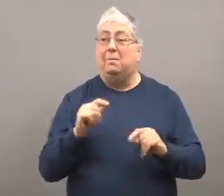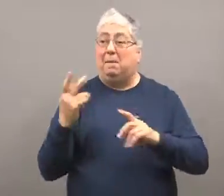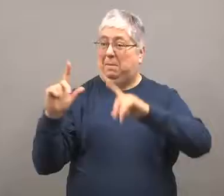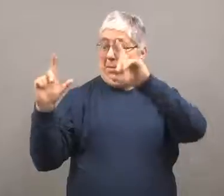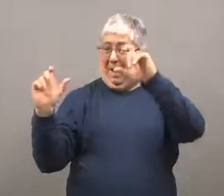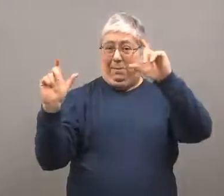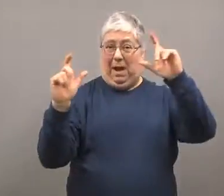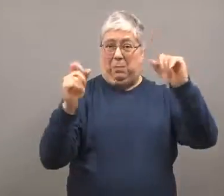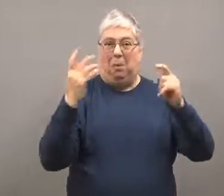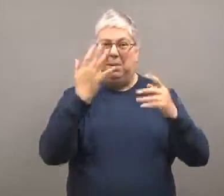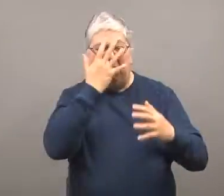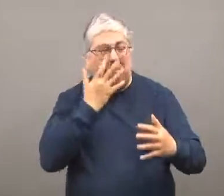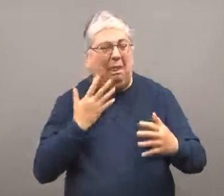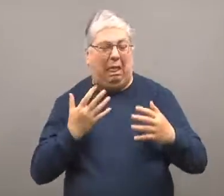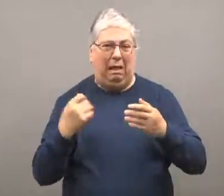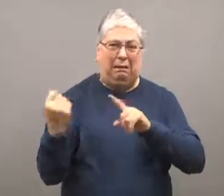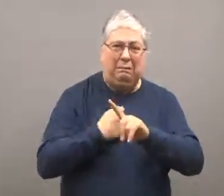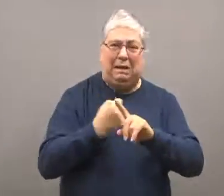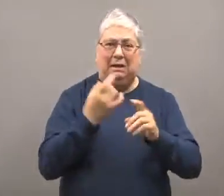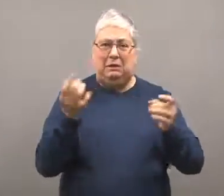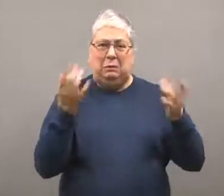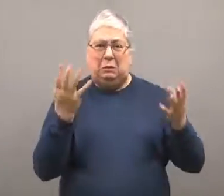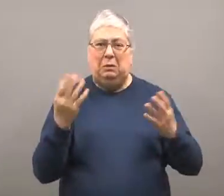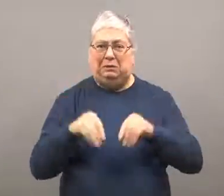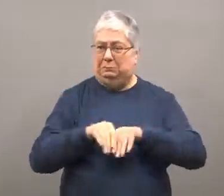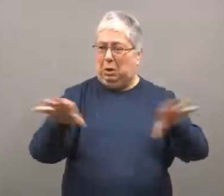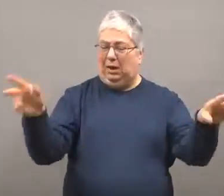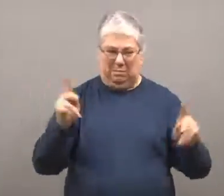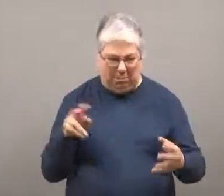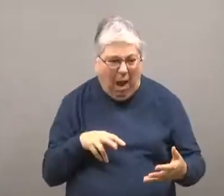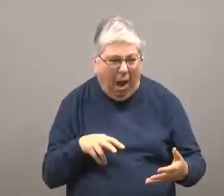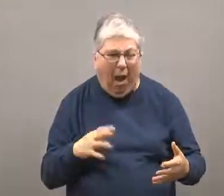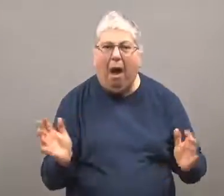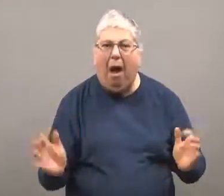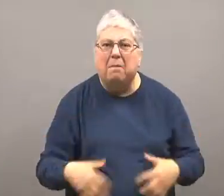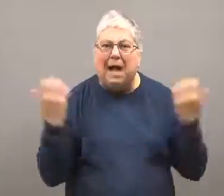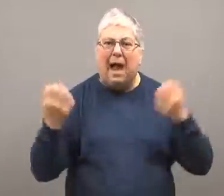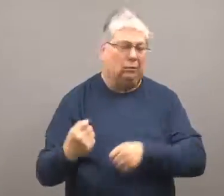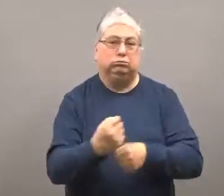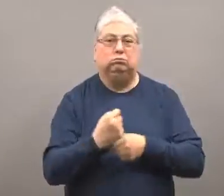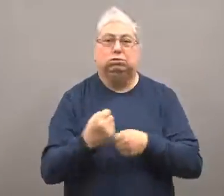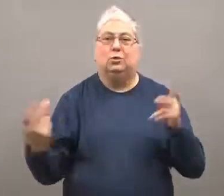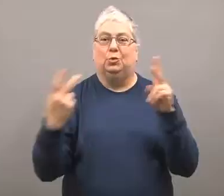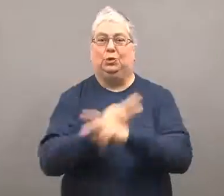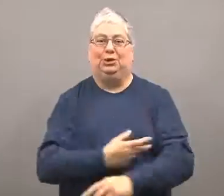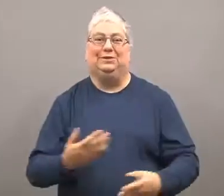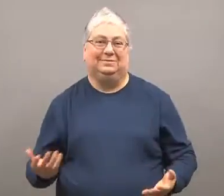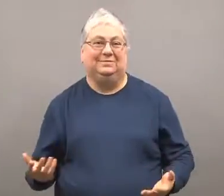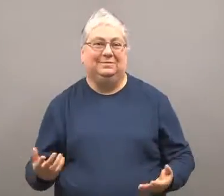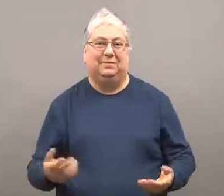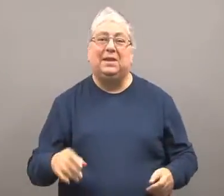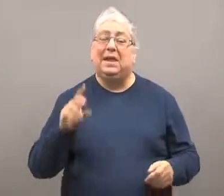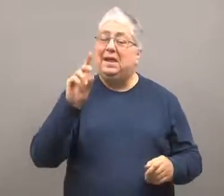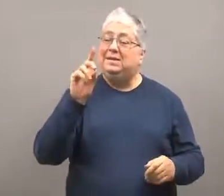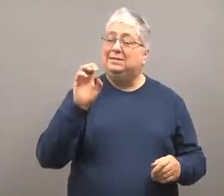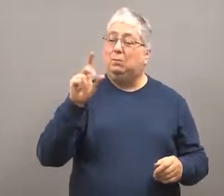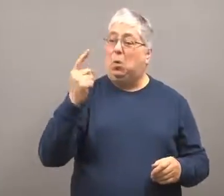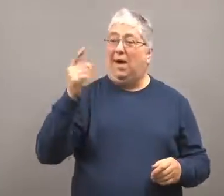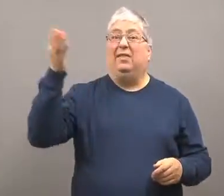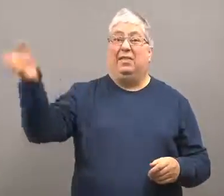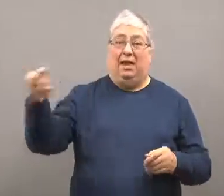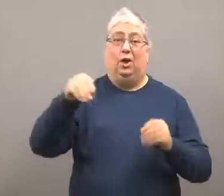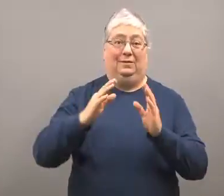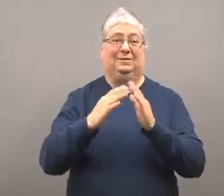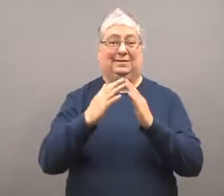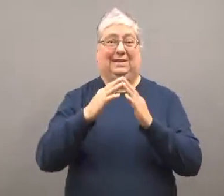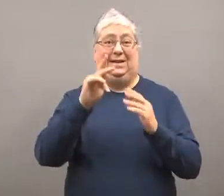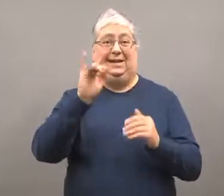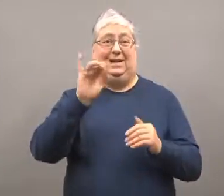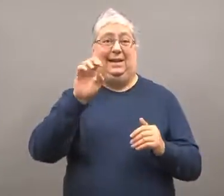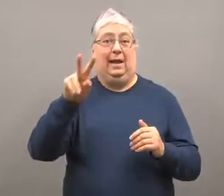Pictures of bloodied and beaten people were circulated,